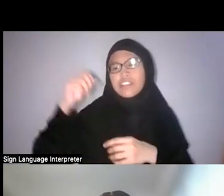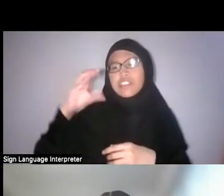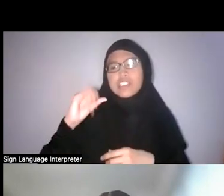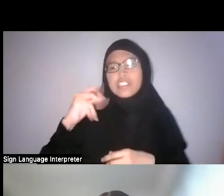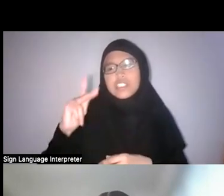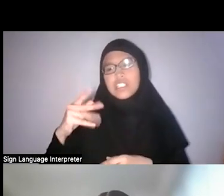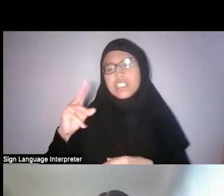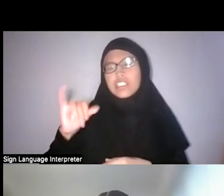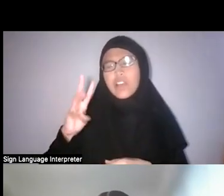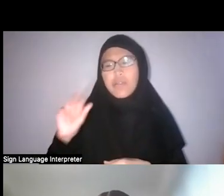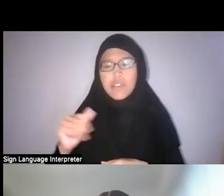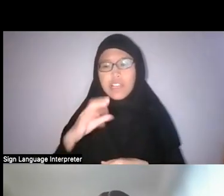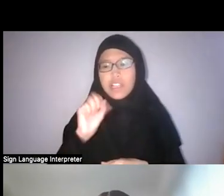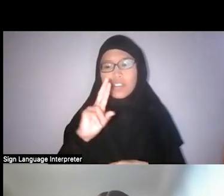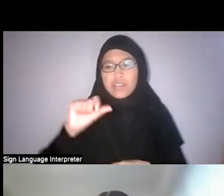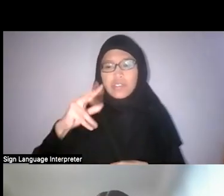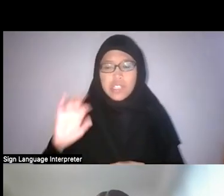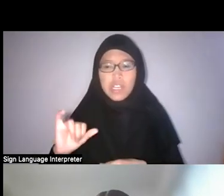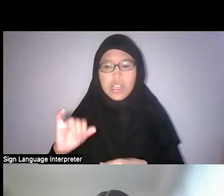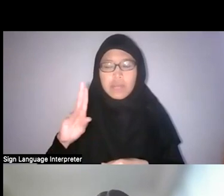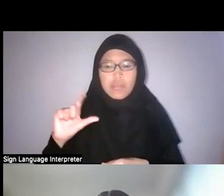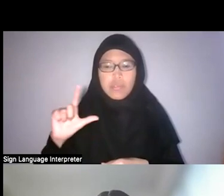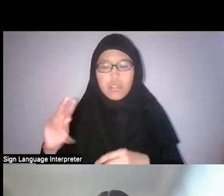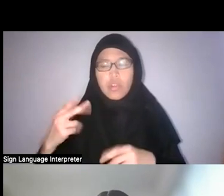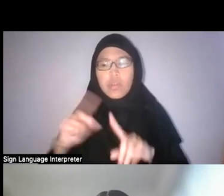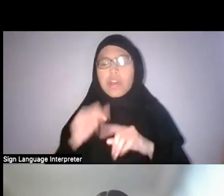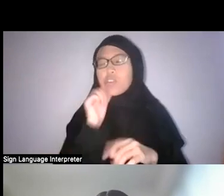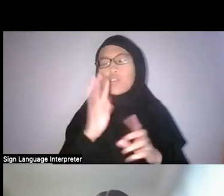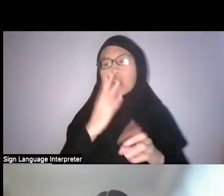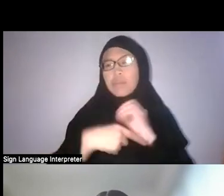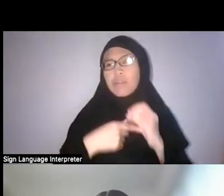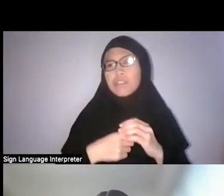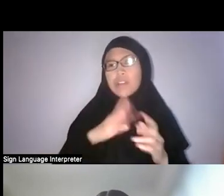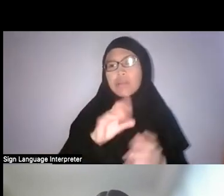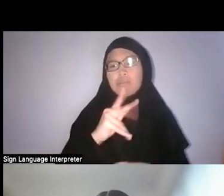but not other "losses" like Bukit Brown, Cross Island Line and the Central Catchment Nature Reserve)